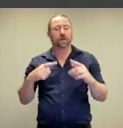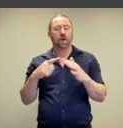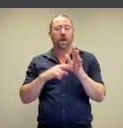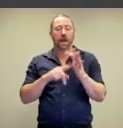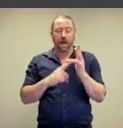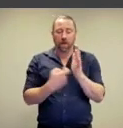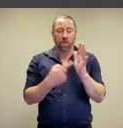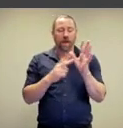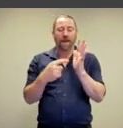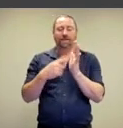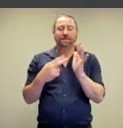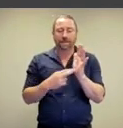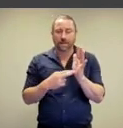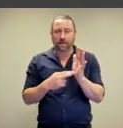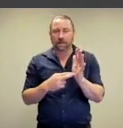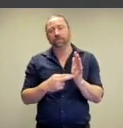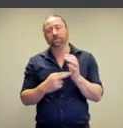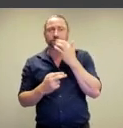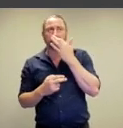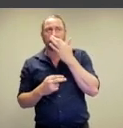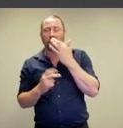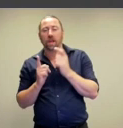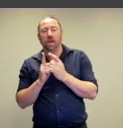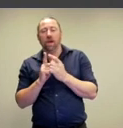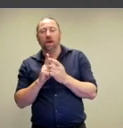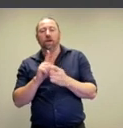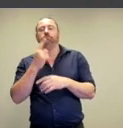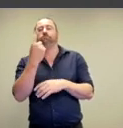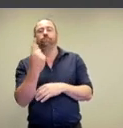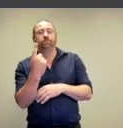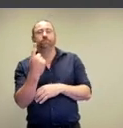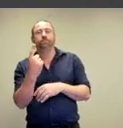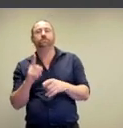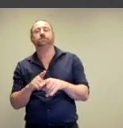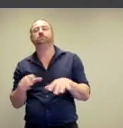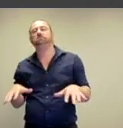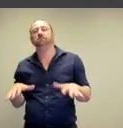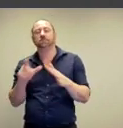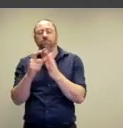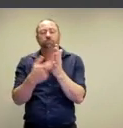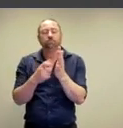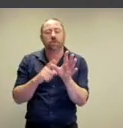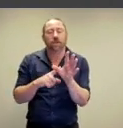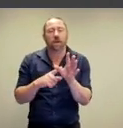In Eleanor Antin's work, we see her borrowing this language so there's the